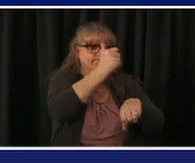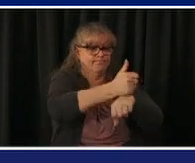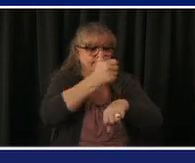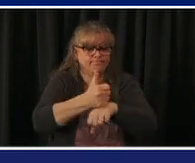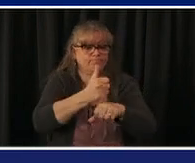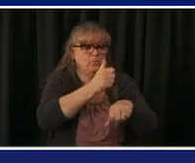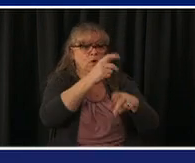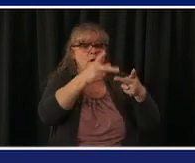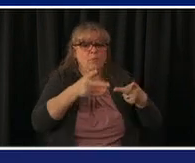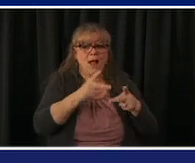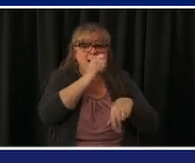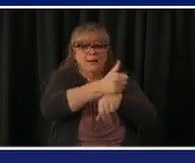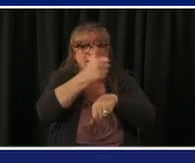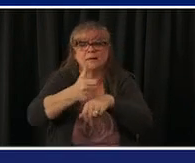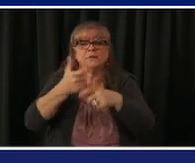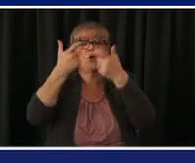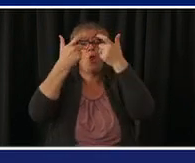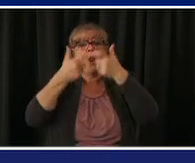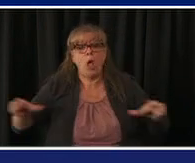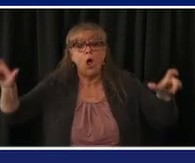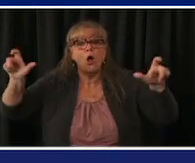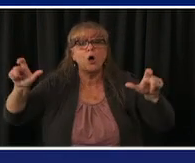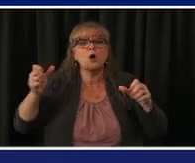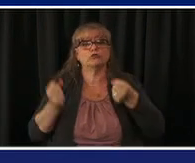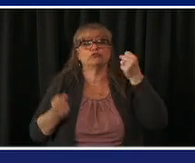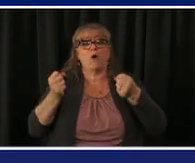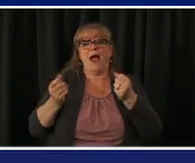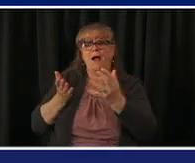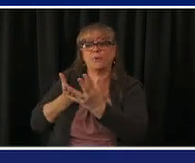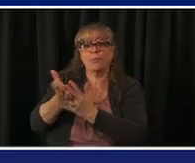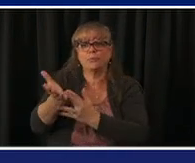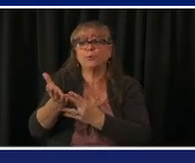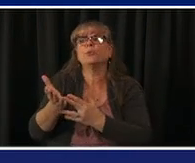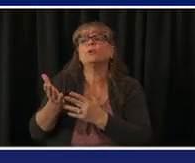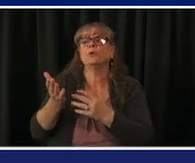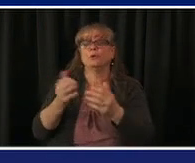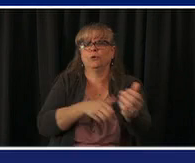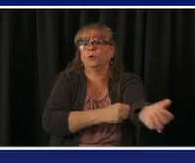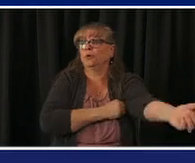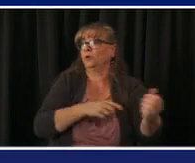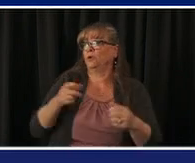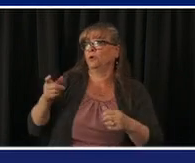drive-through sites that are now up and going the only the final one that will be going april 1st